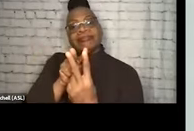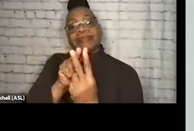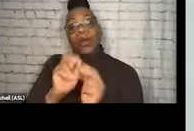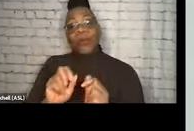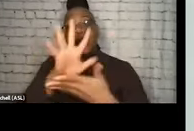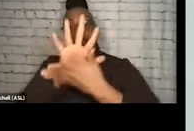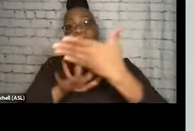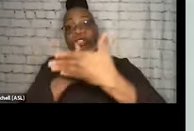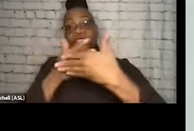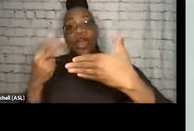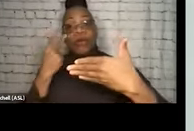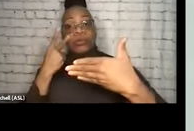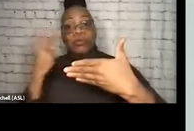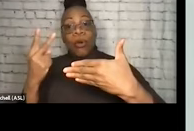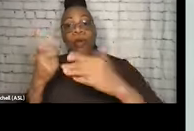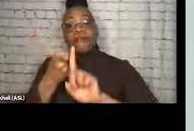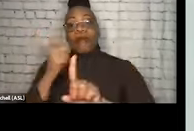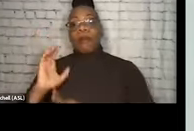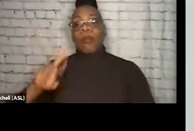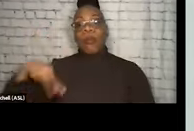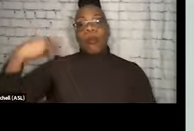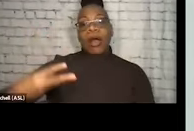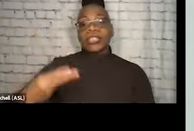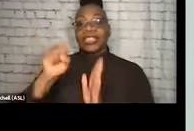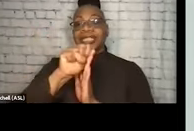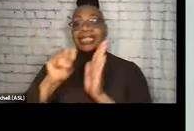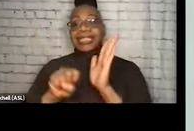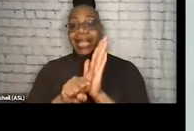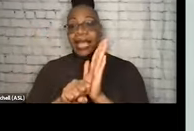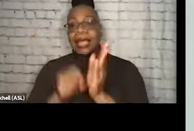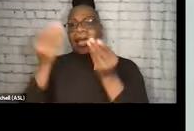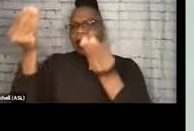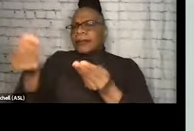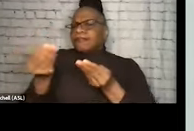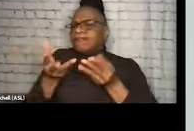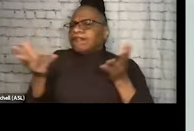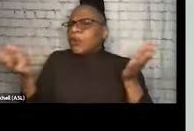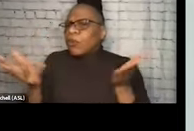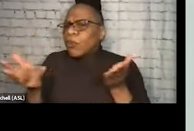from Washington State, which told us in plain language